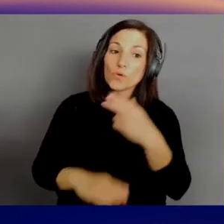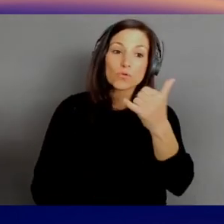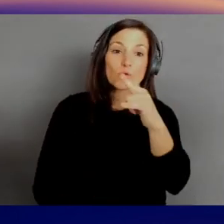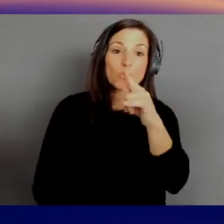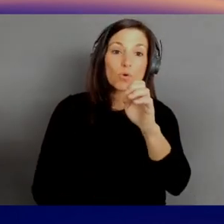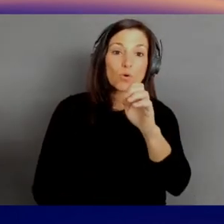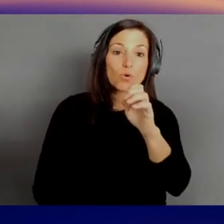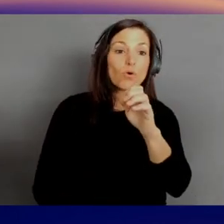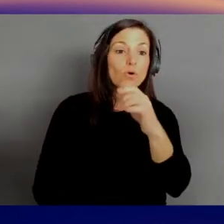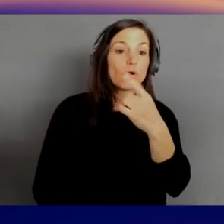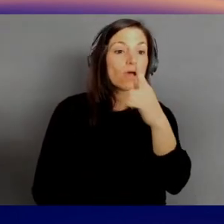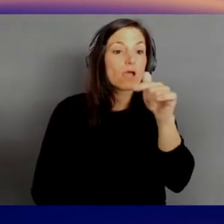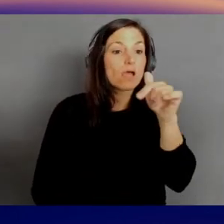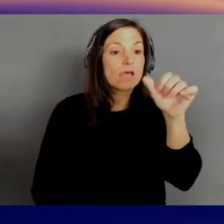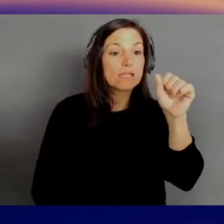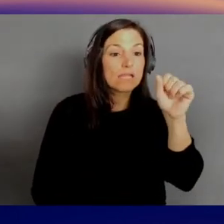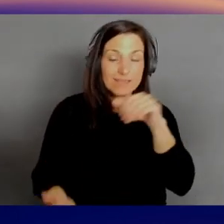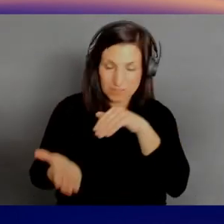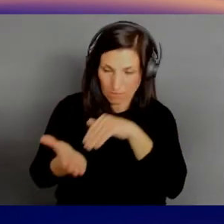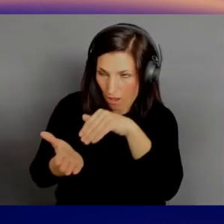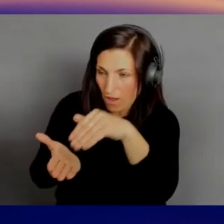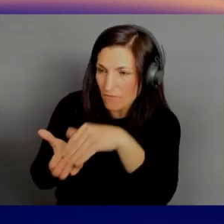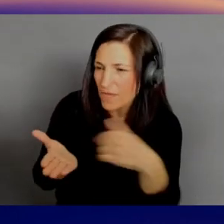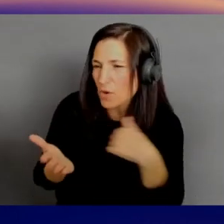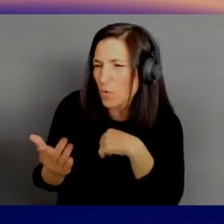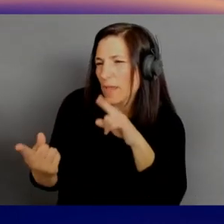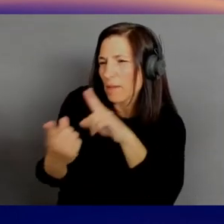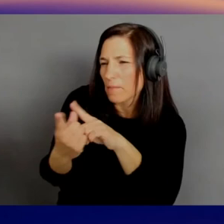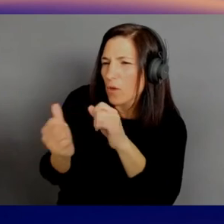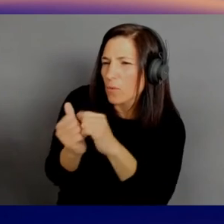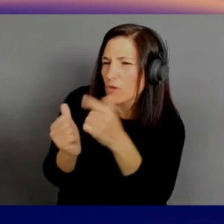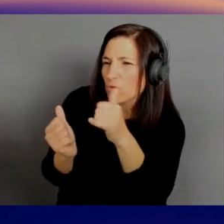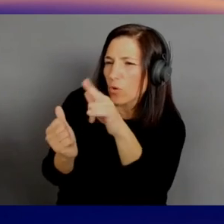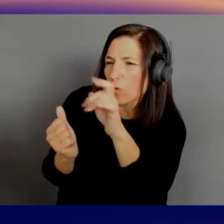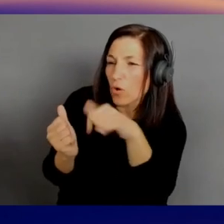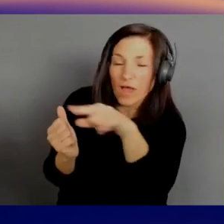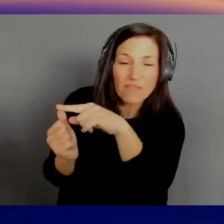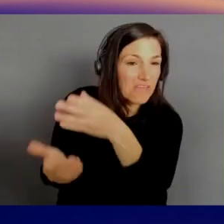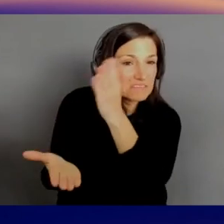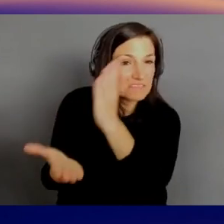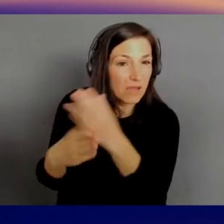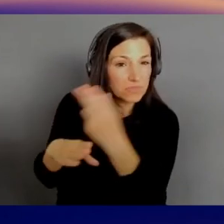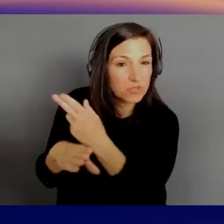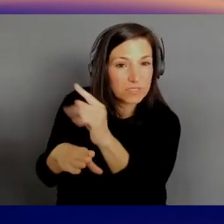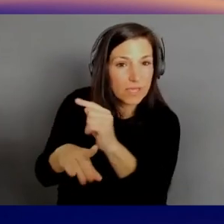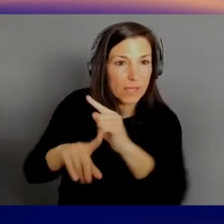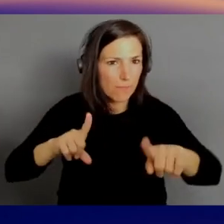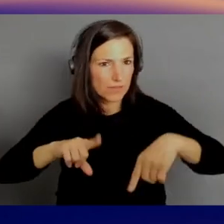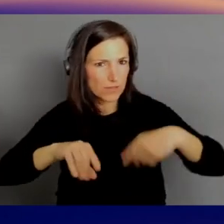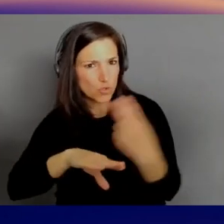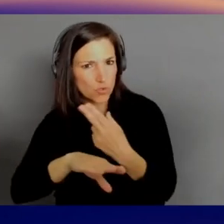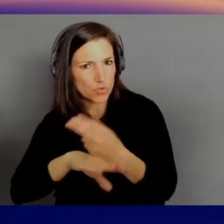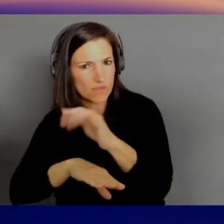we met with Google and they discontinued it. But the use cases were really important. So JPL uses it to build spacecraft now,